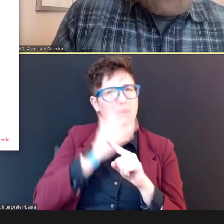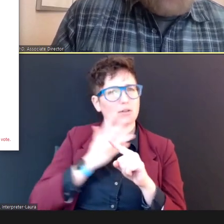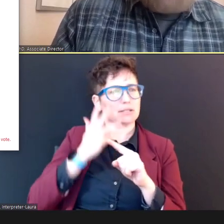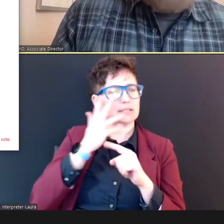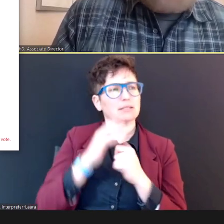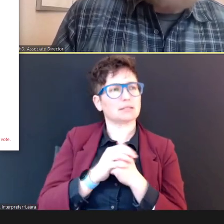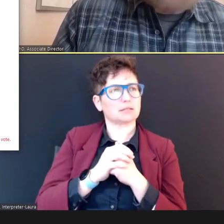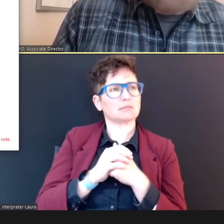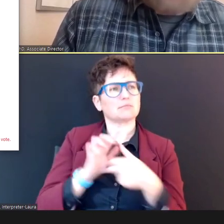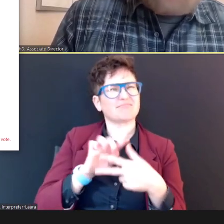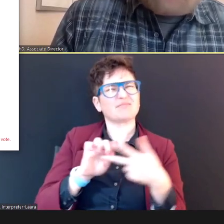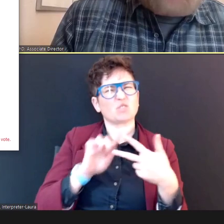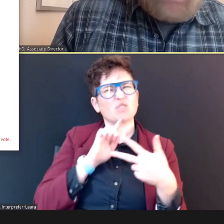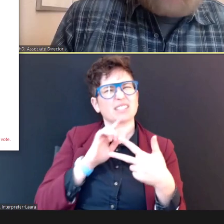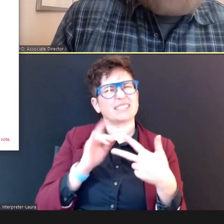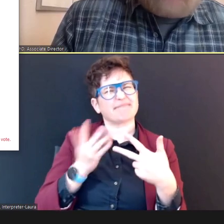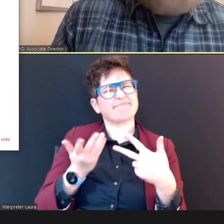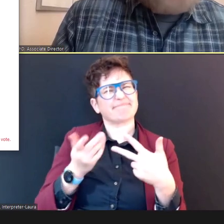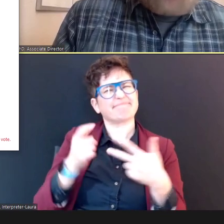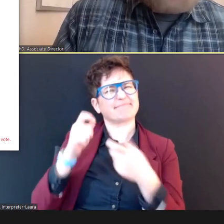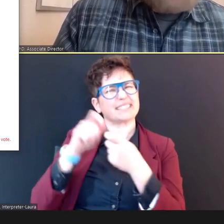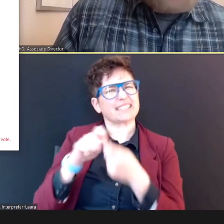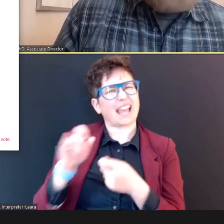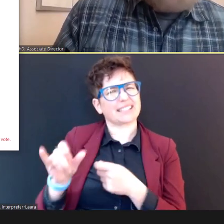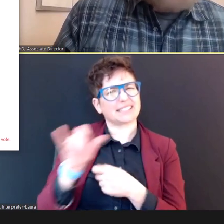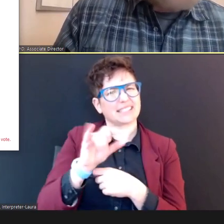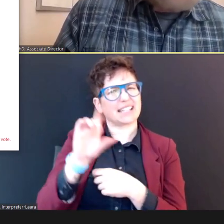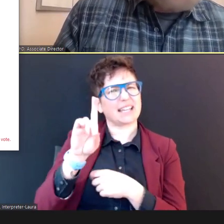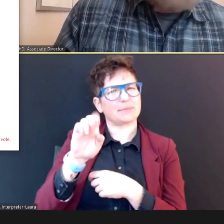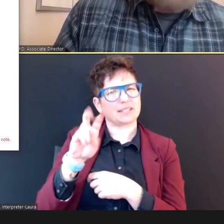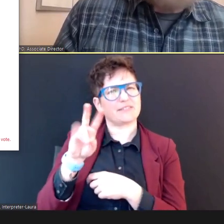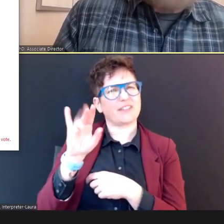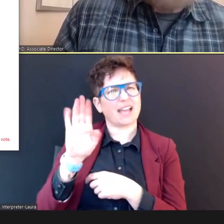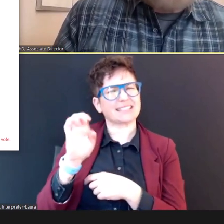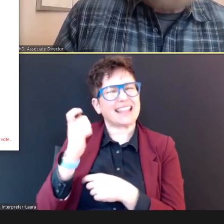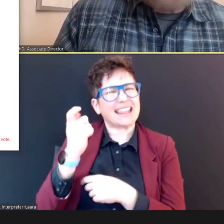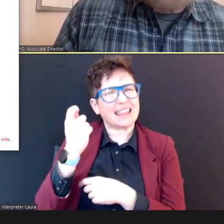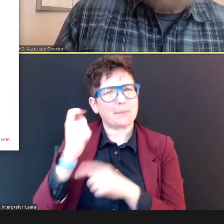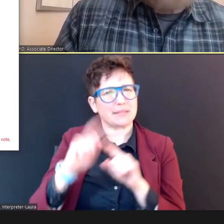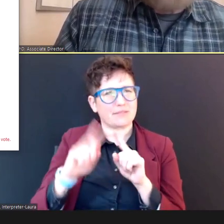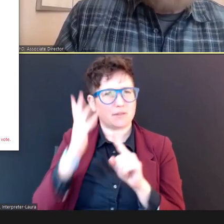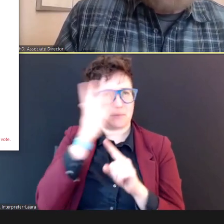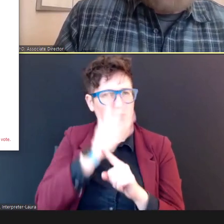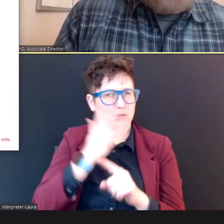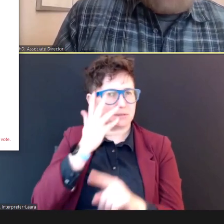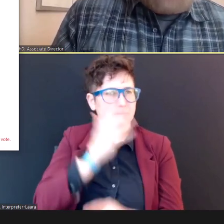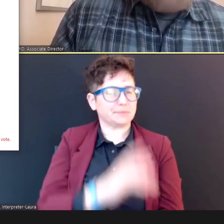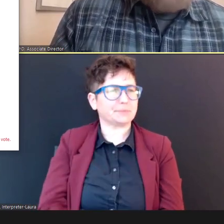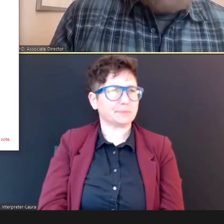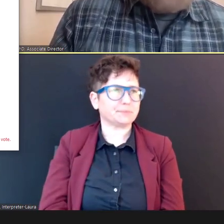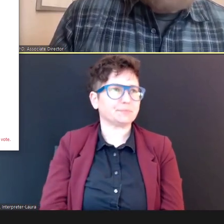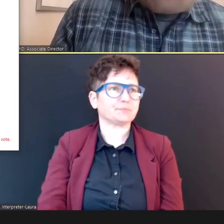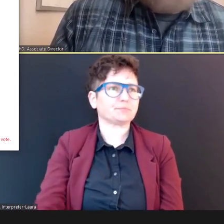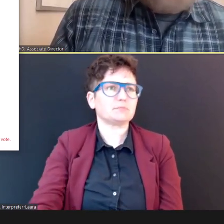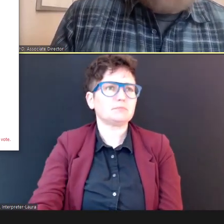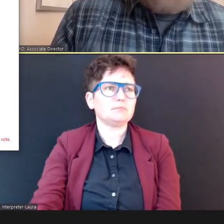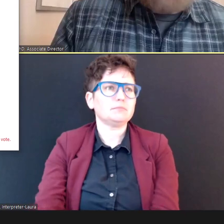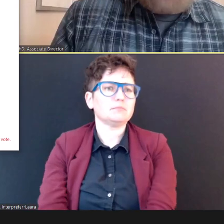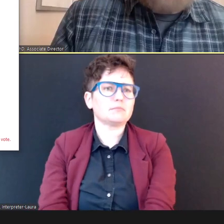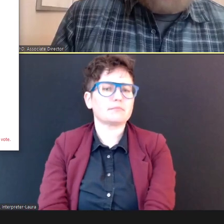device with a slightly different appearance, The same is true, in column B.